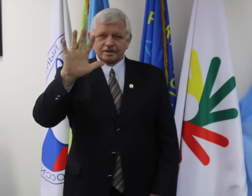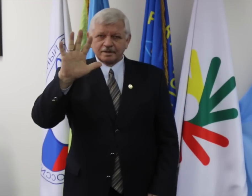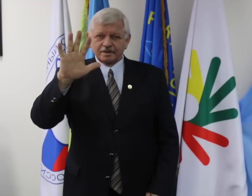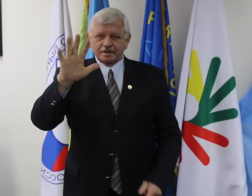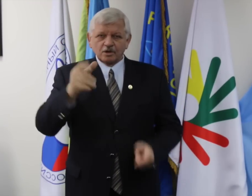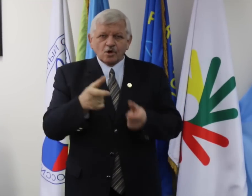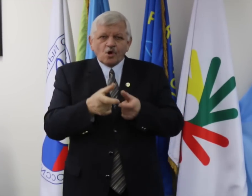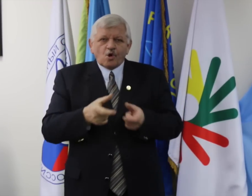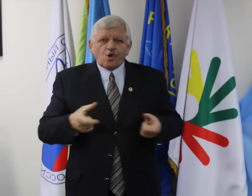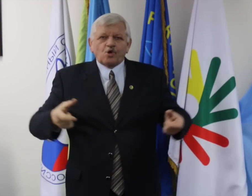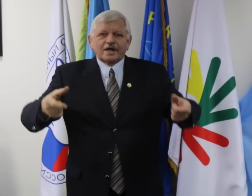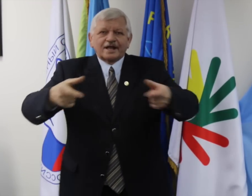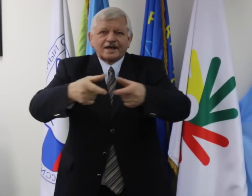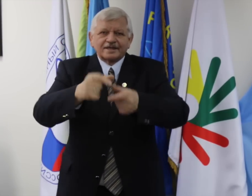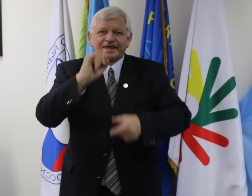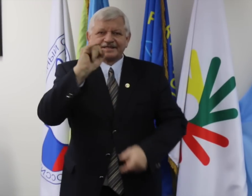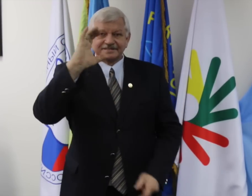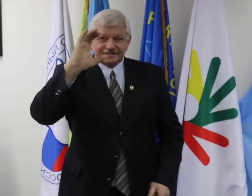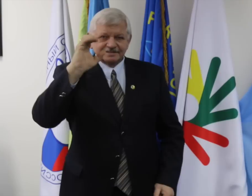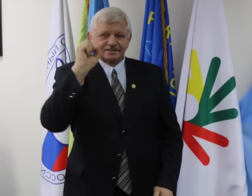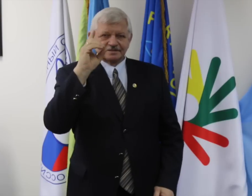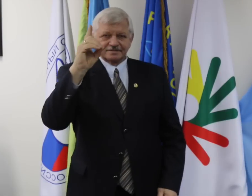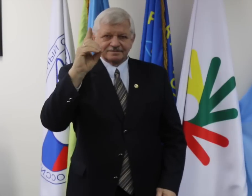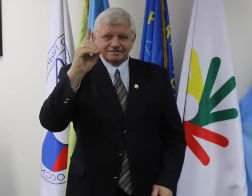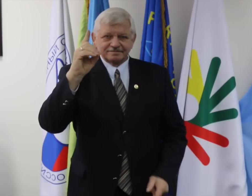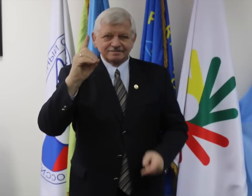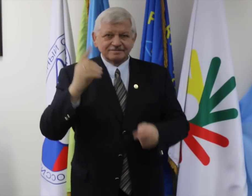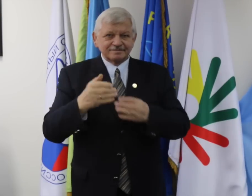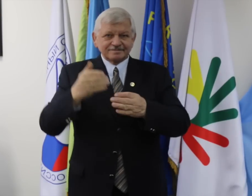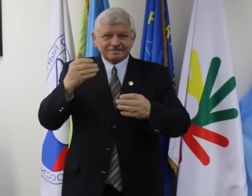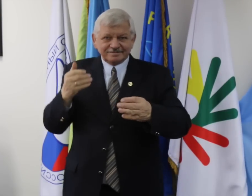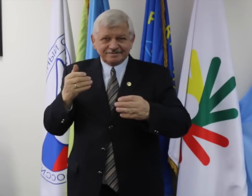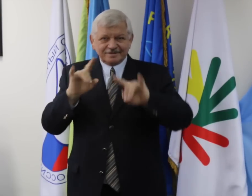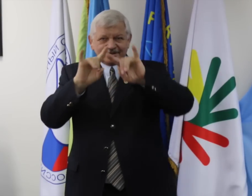ICSD Congress that will be held in Khanty-Mansiysk